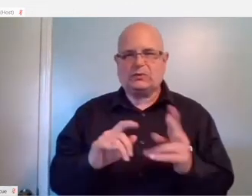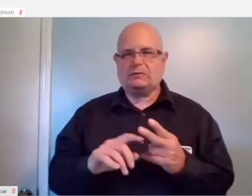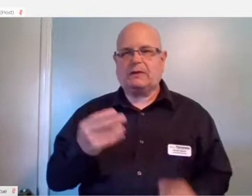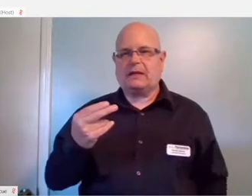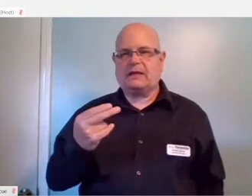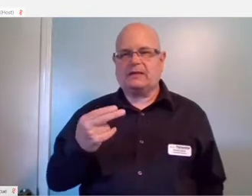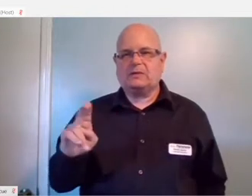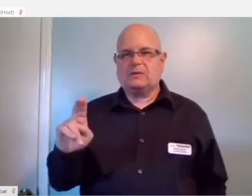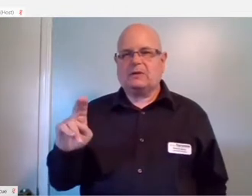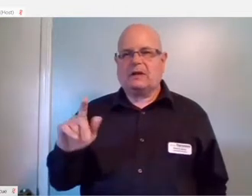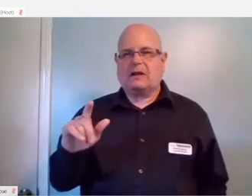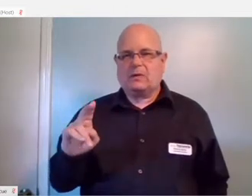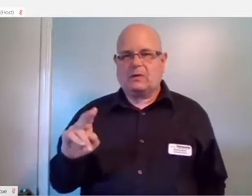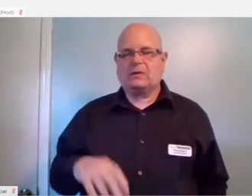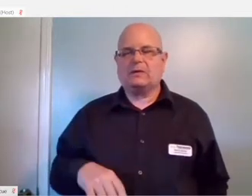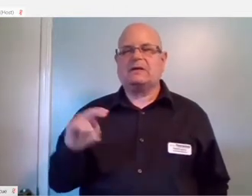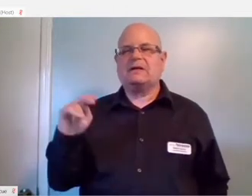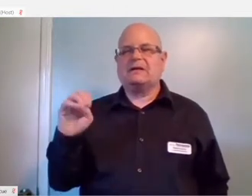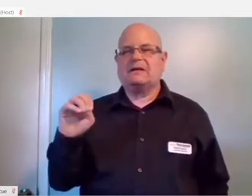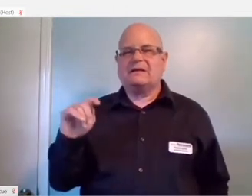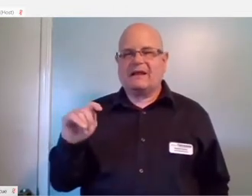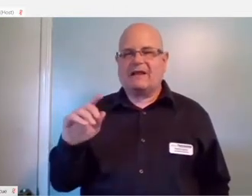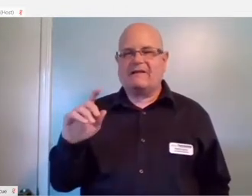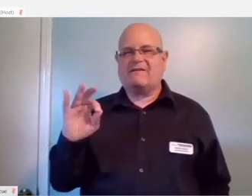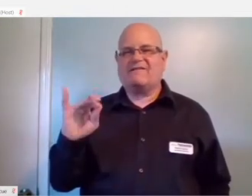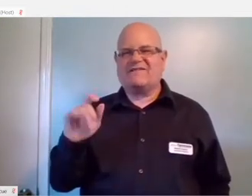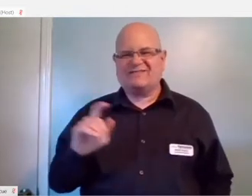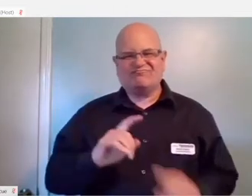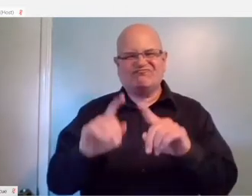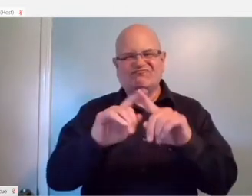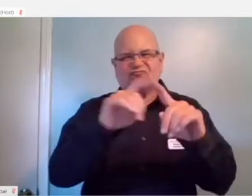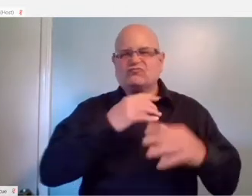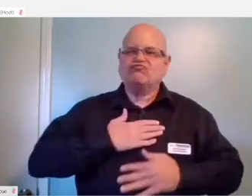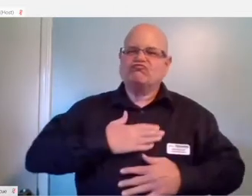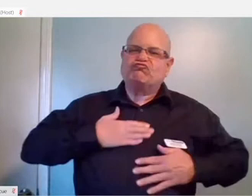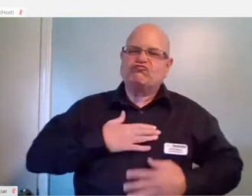Netflix and all of the other different entertainment apps that are available to you.